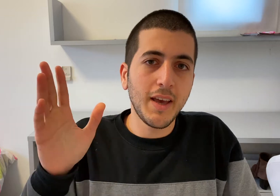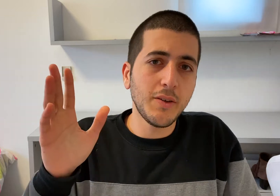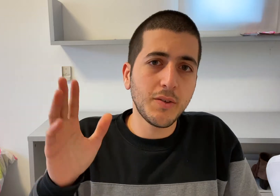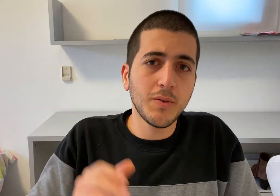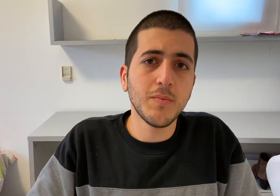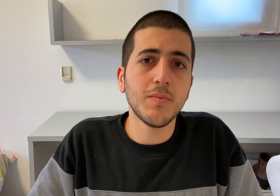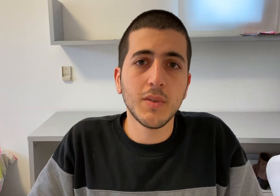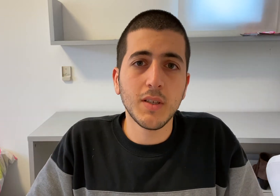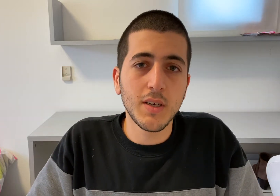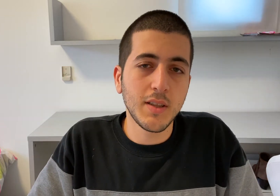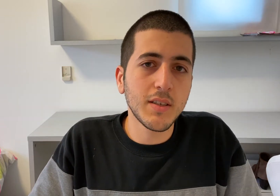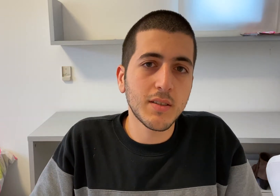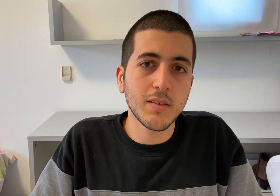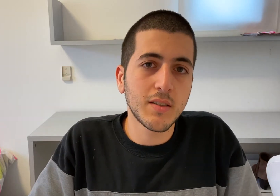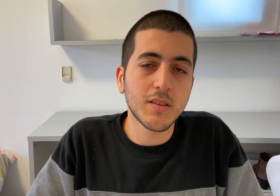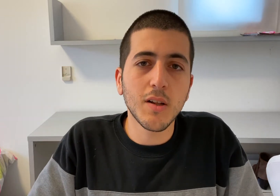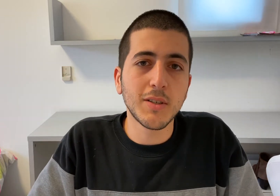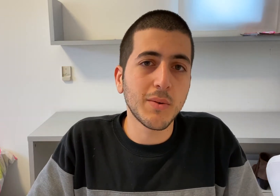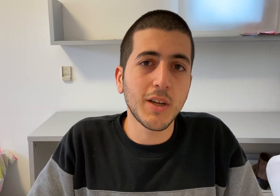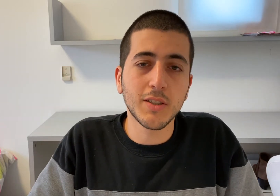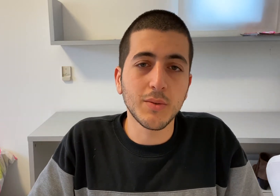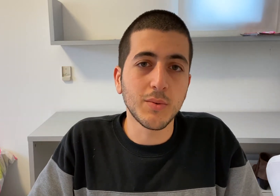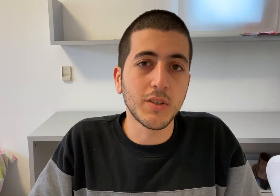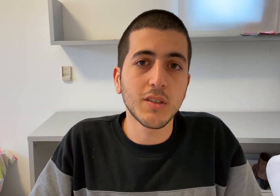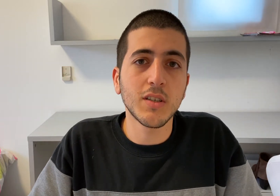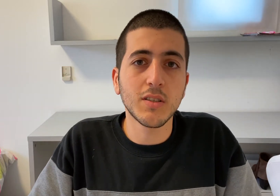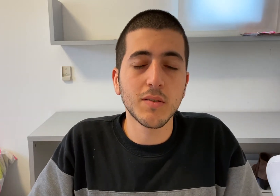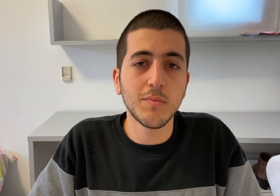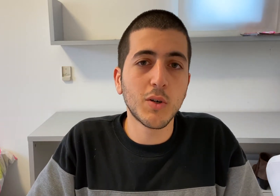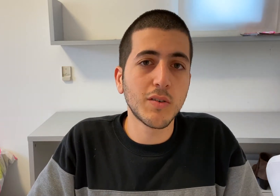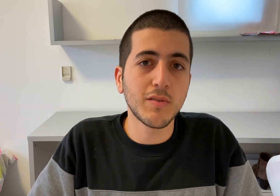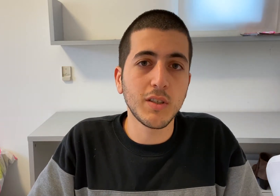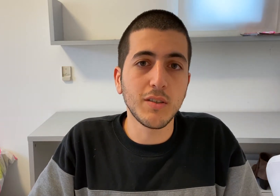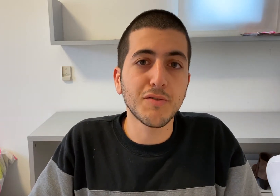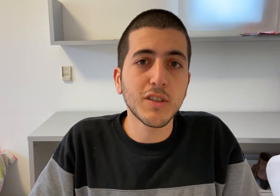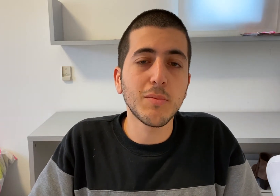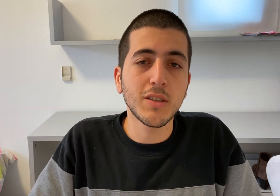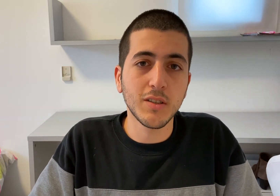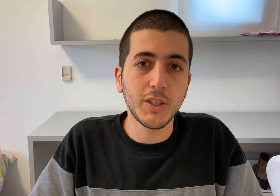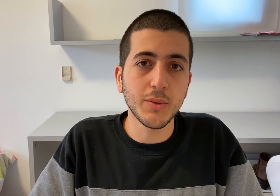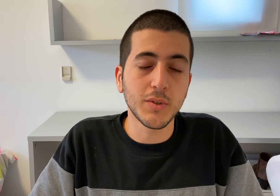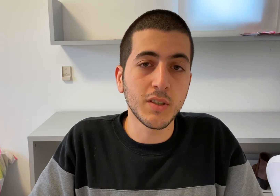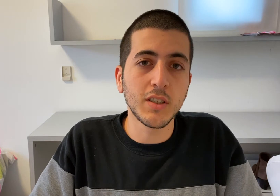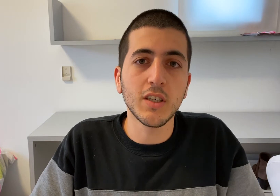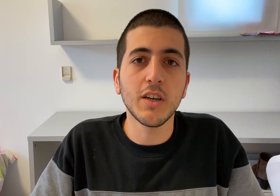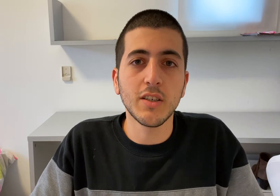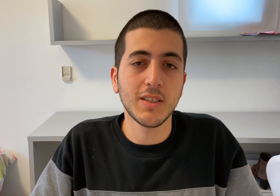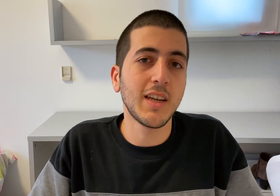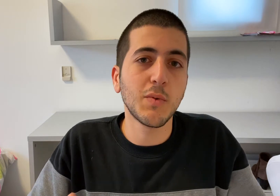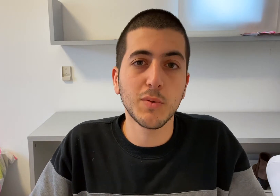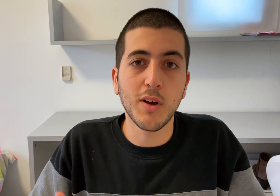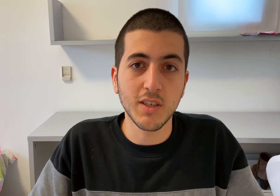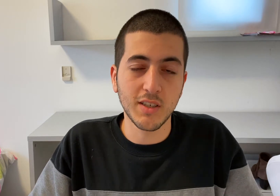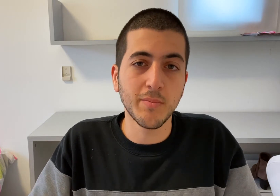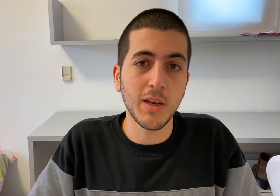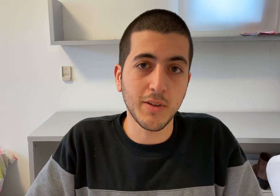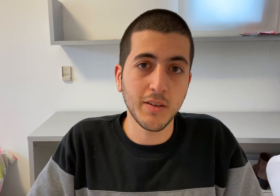Hi YouTube, In this instalment I would like to discuss more of the fundamental issues in the entire sign language processing pipeline.